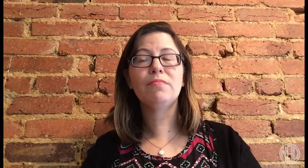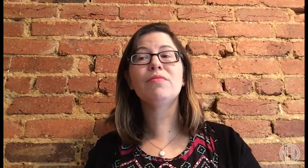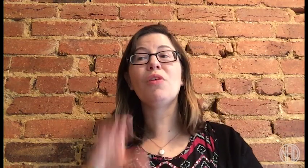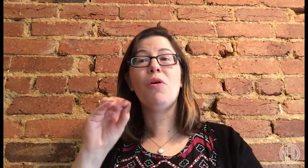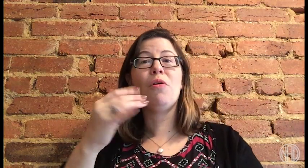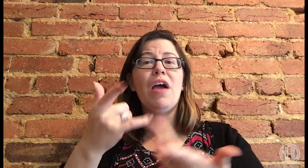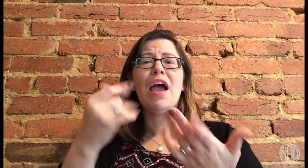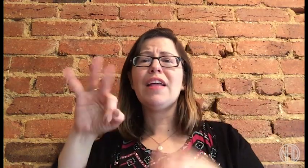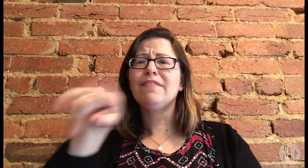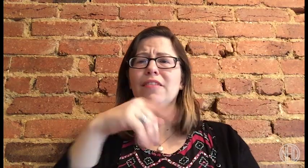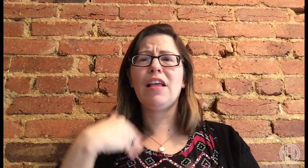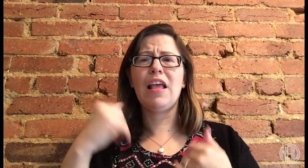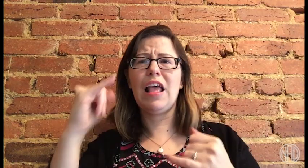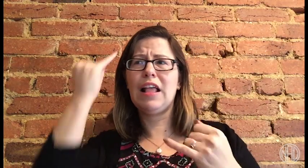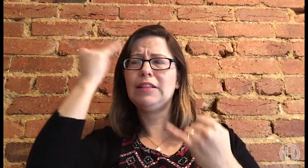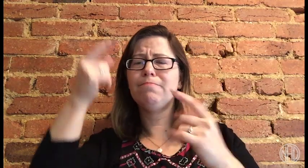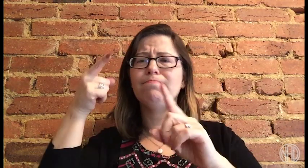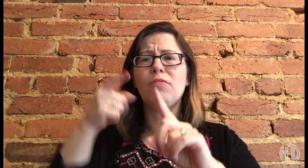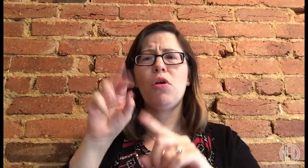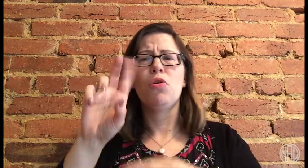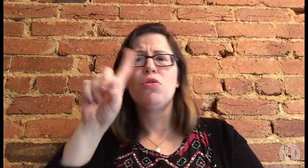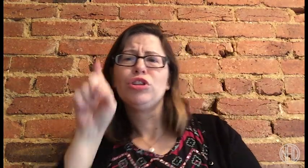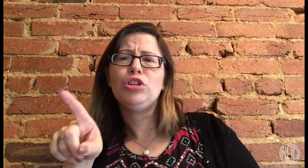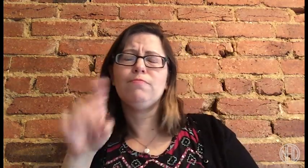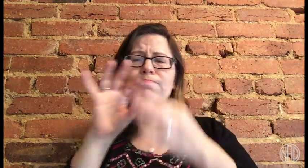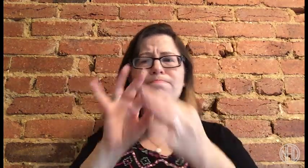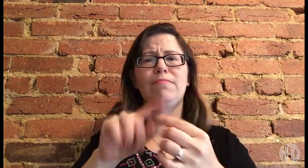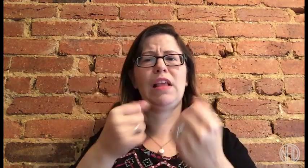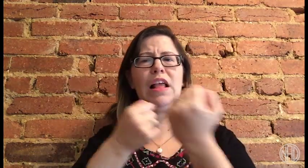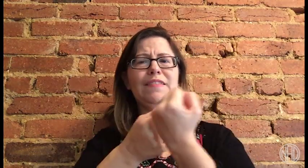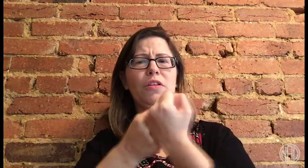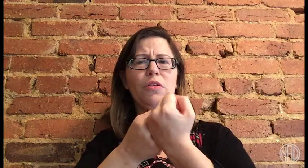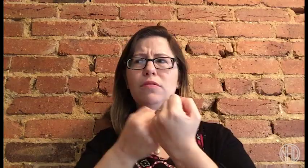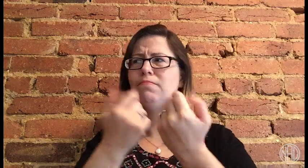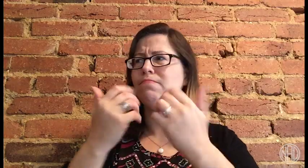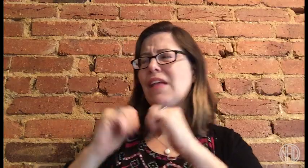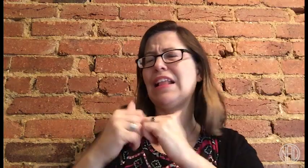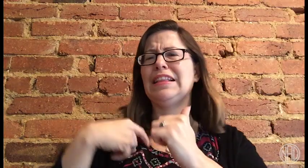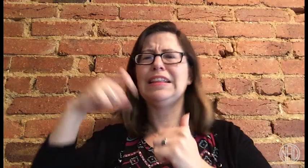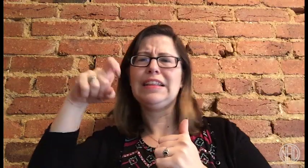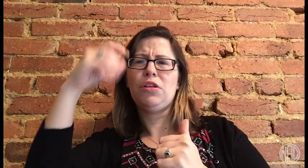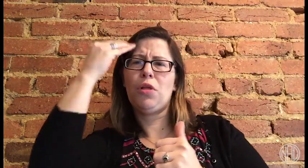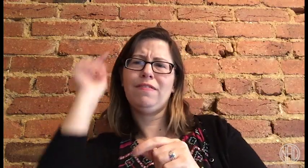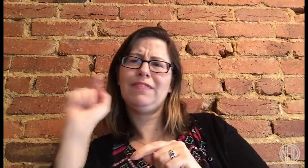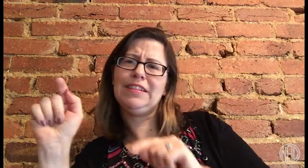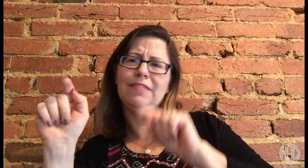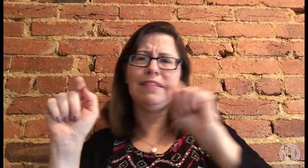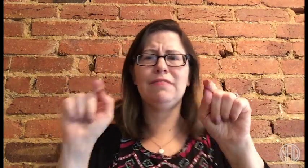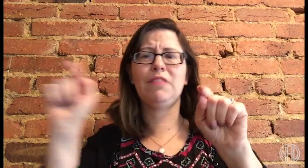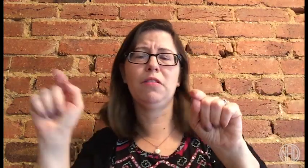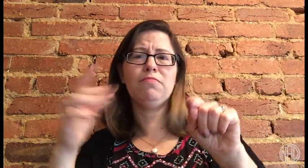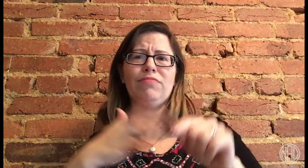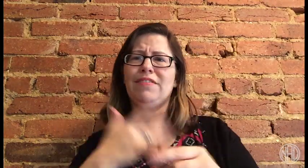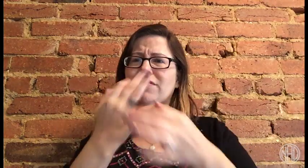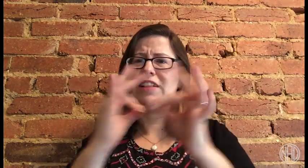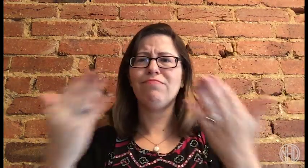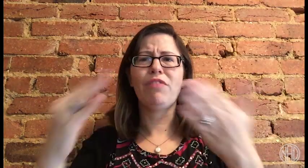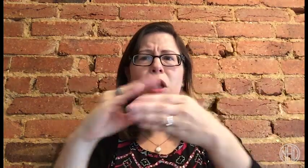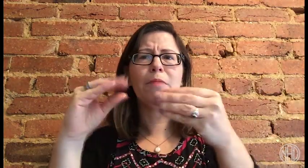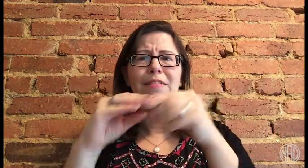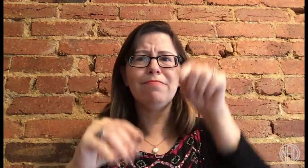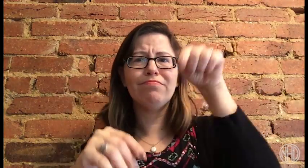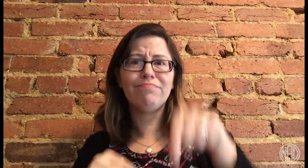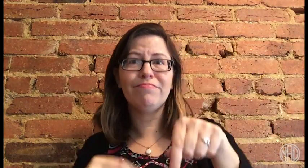If you have any ideas or questions related to the series or want to make a specific request, comment below!